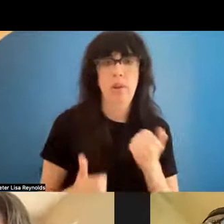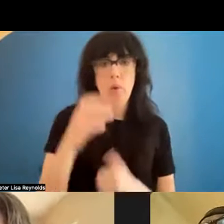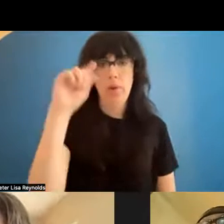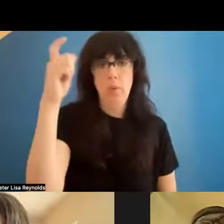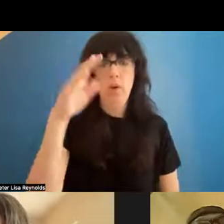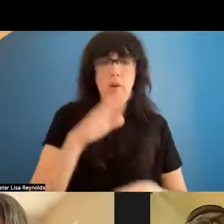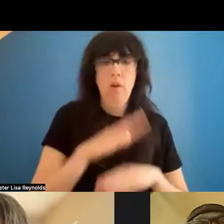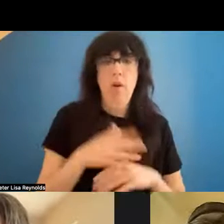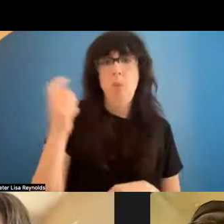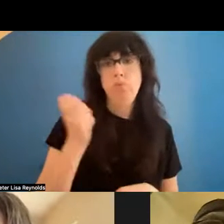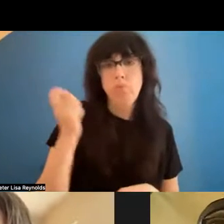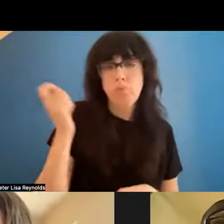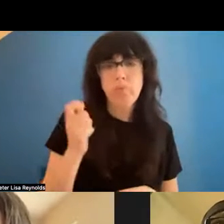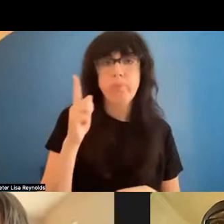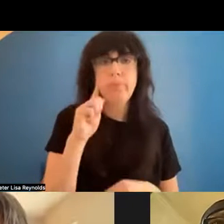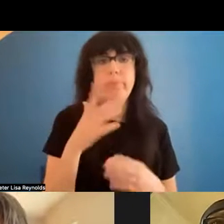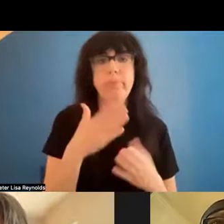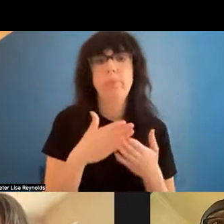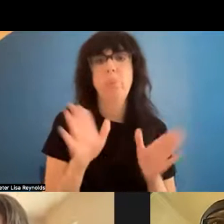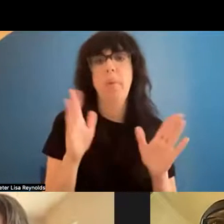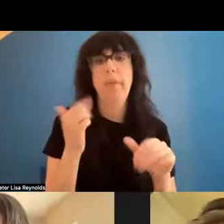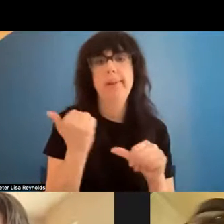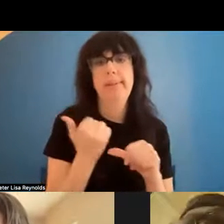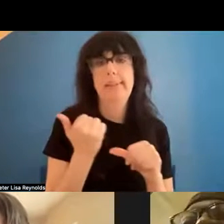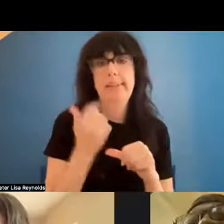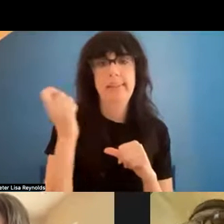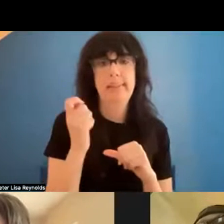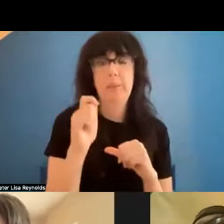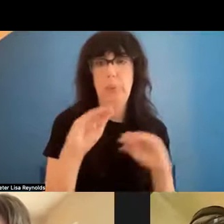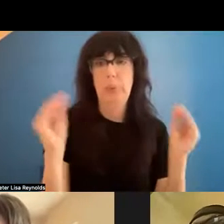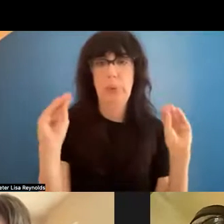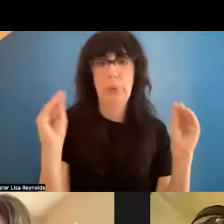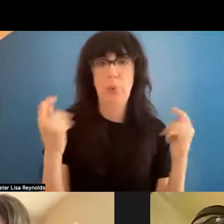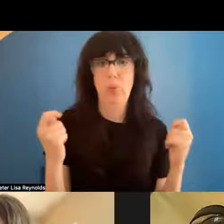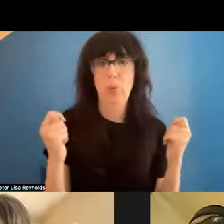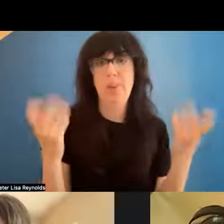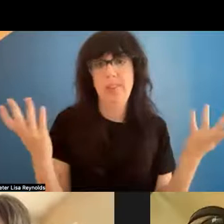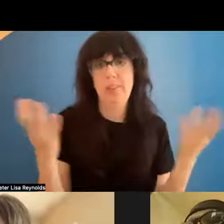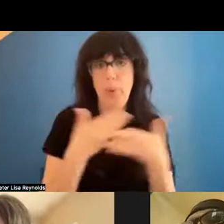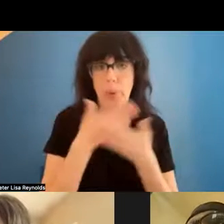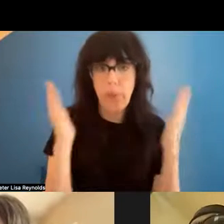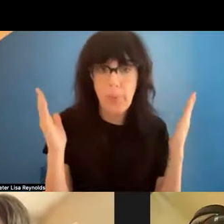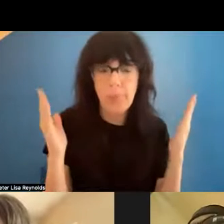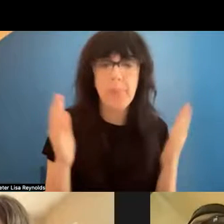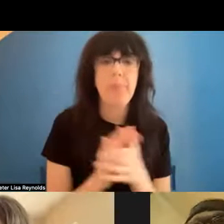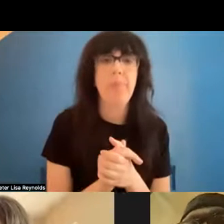, and we didn't have toys. We started